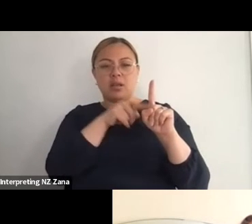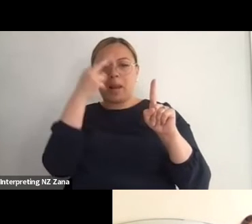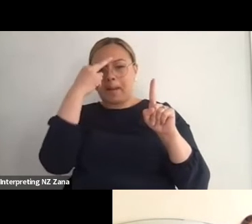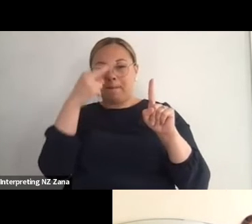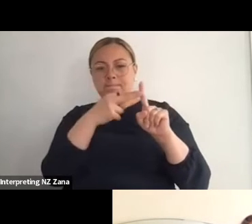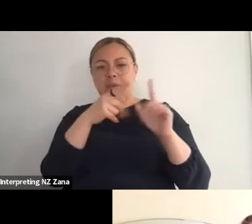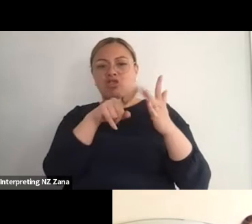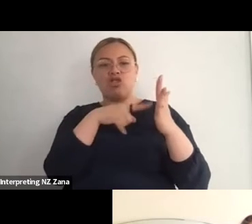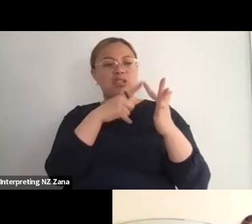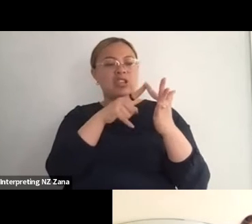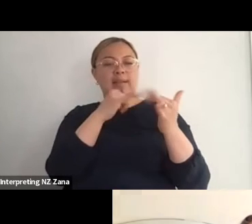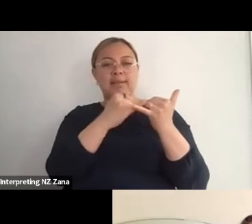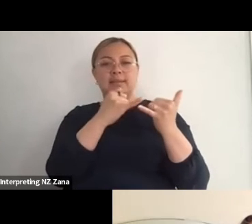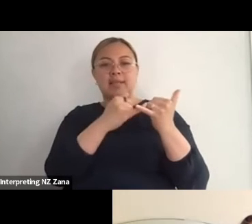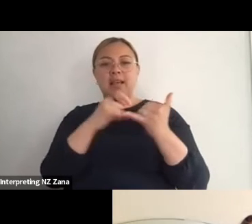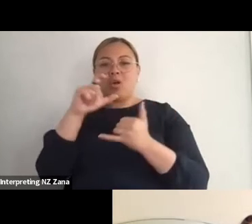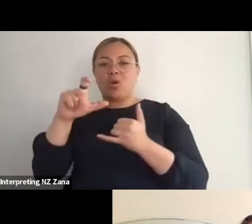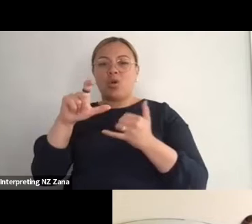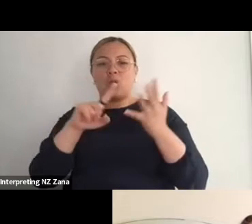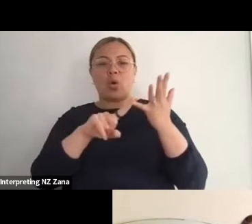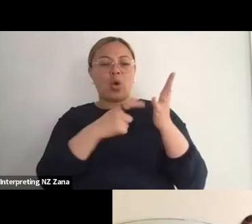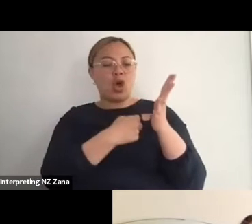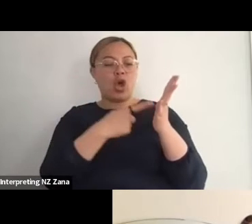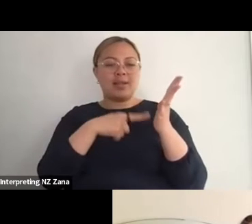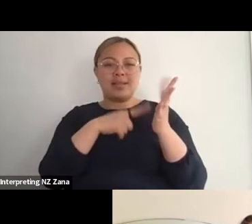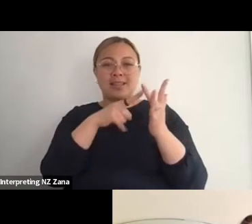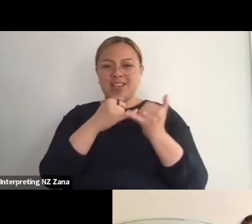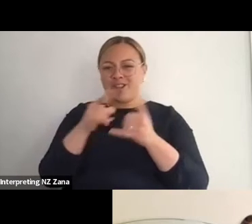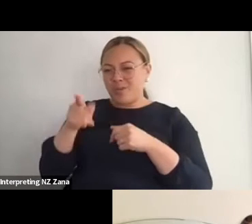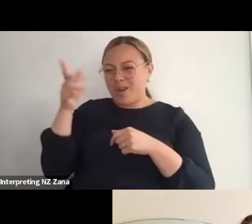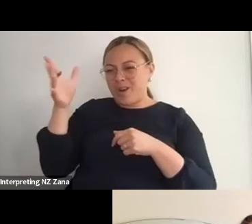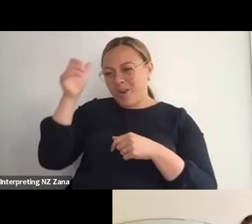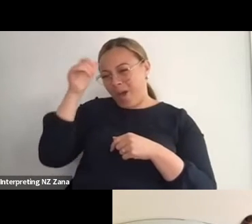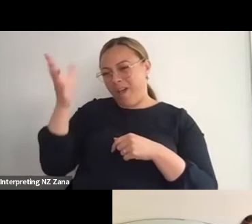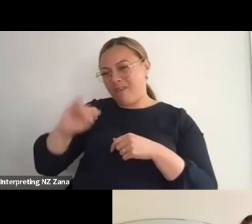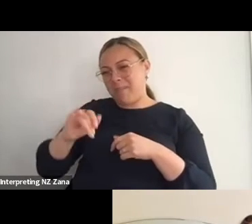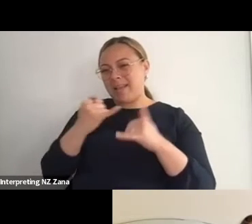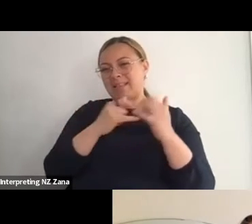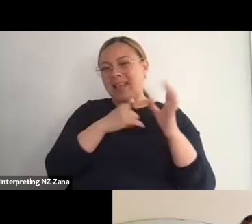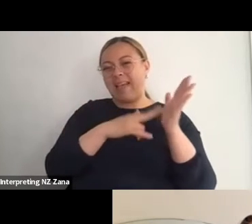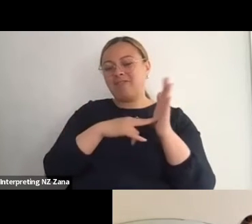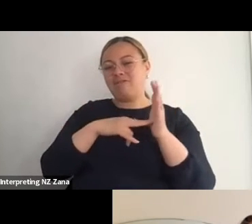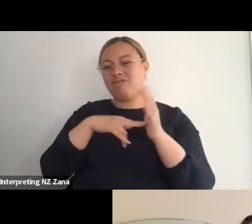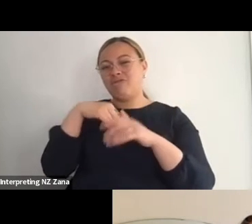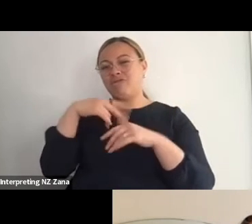from San Francisco of course, yeah who is a white male non-disabled choreographer in San Francisco